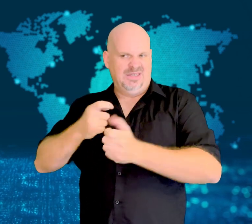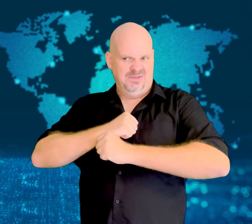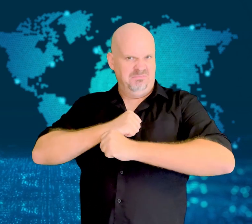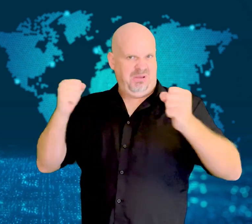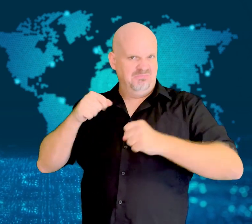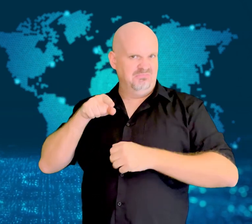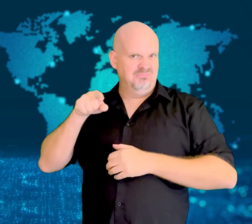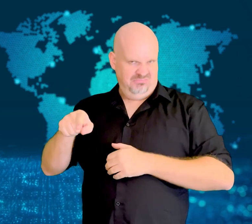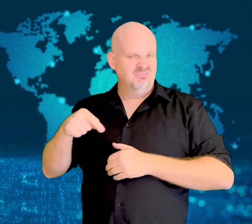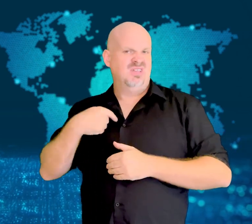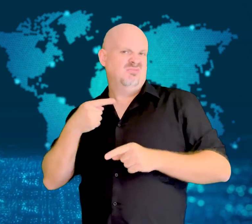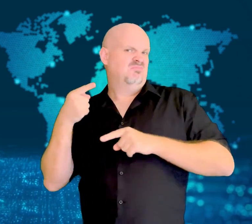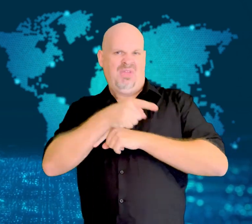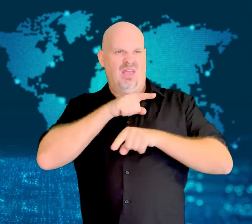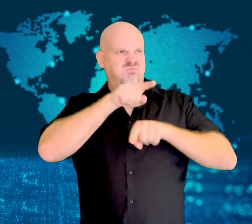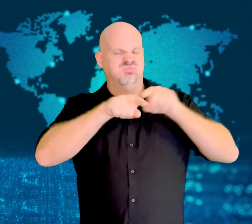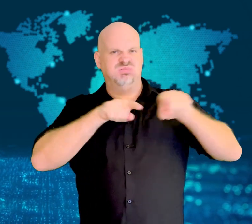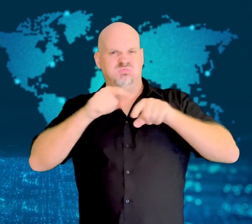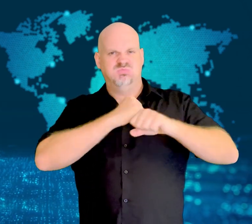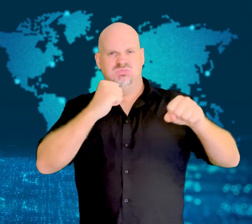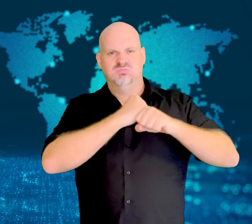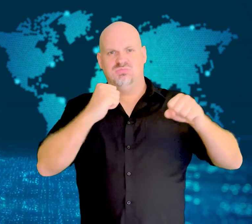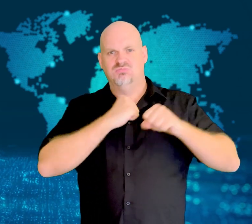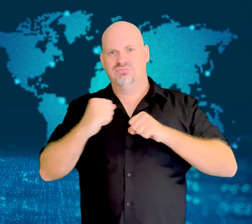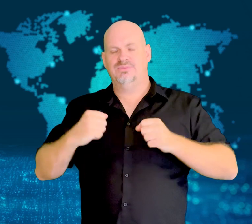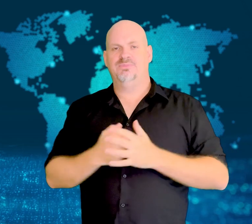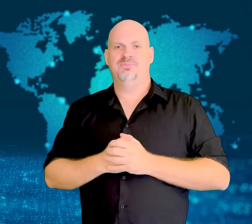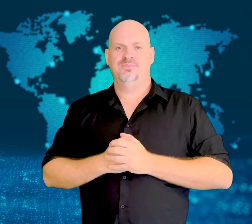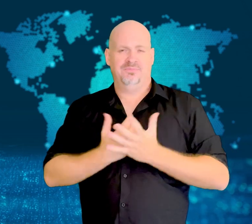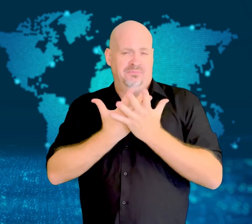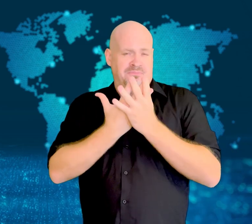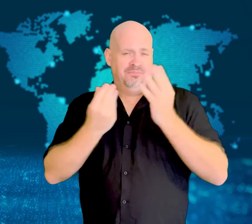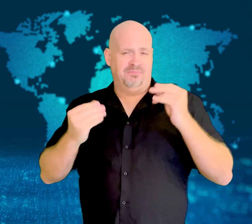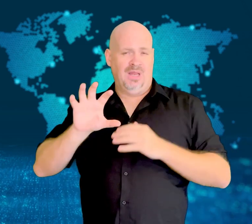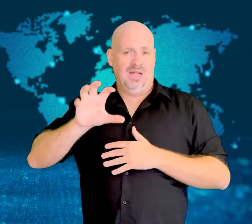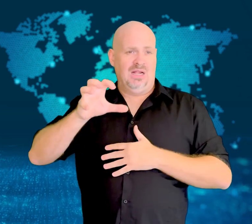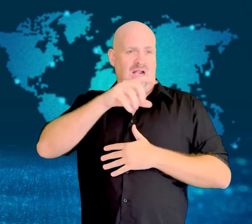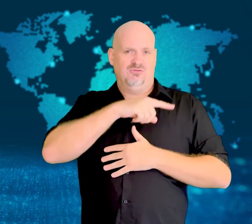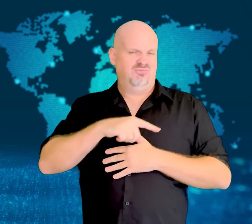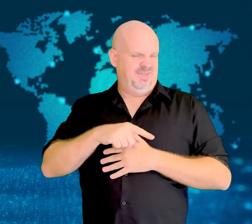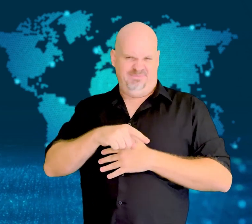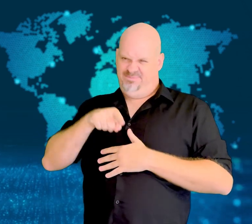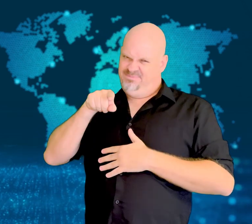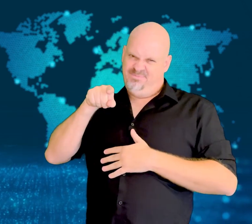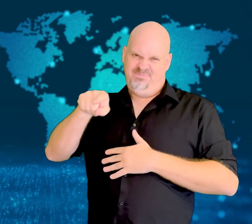He claims the explosions were Ukrainian "terrorist attacks".